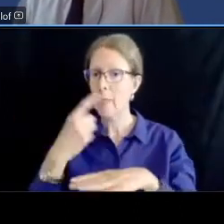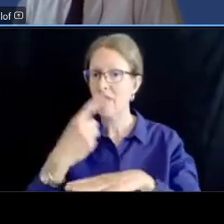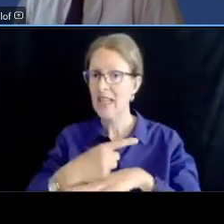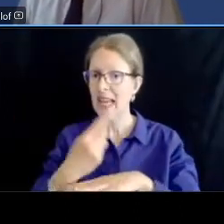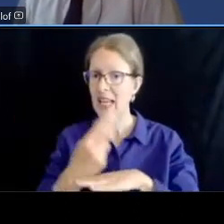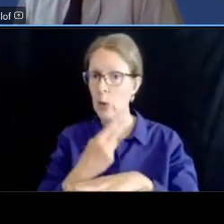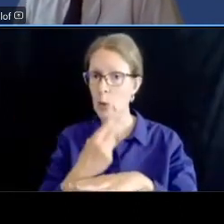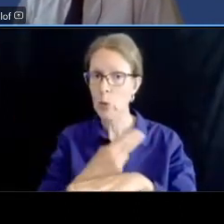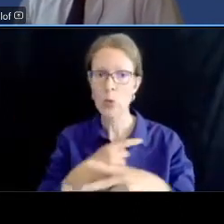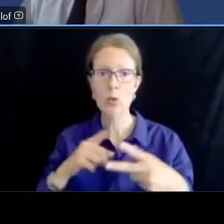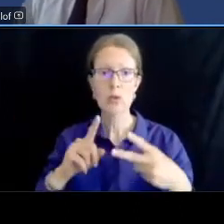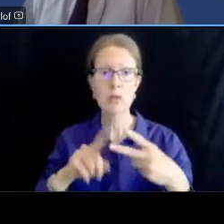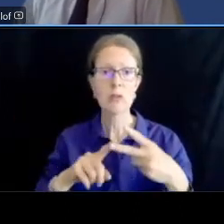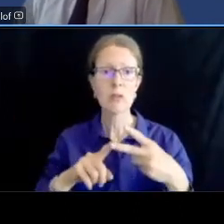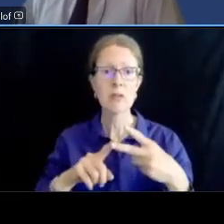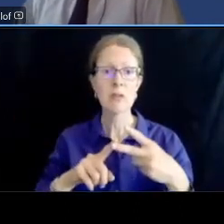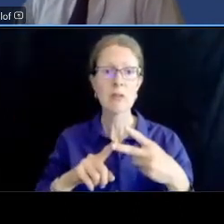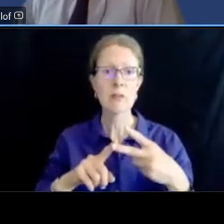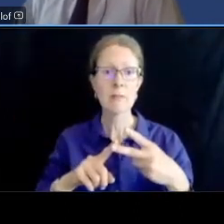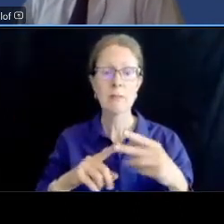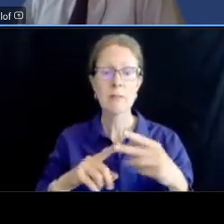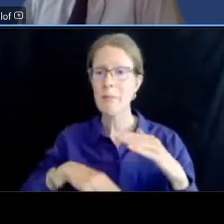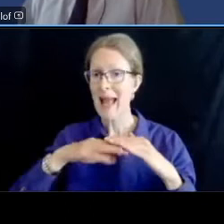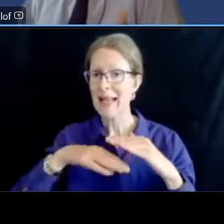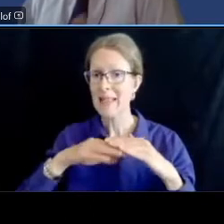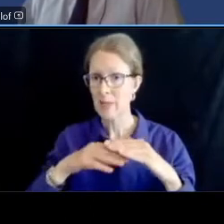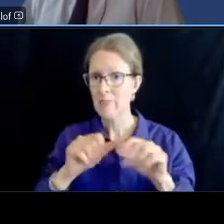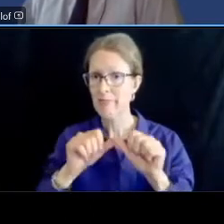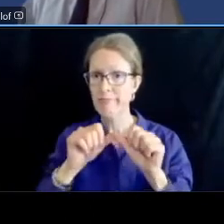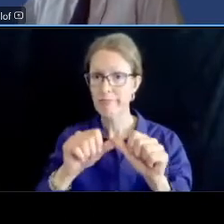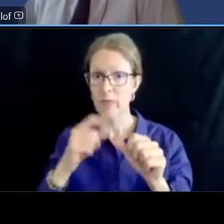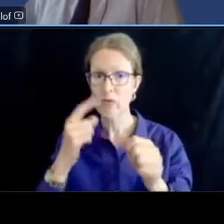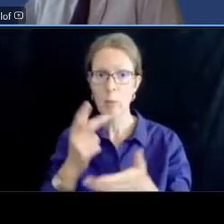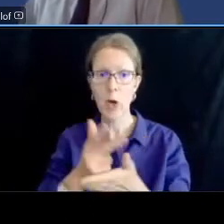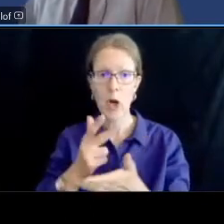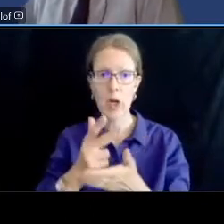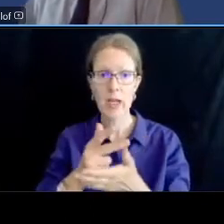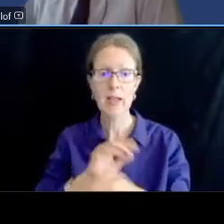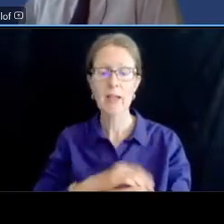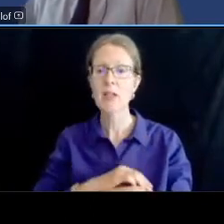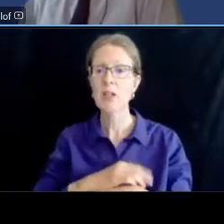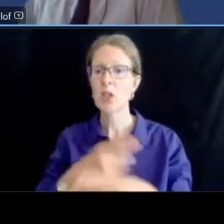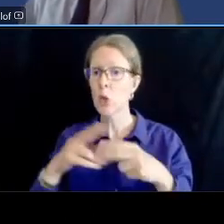maximum duration of parking establishing short-term or high turnover spaces pick-up